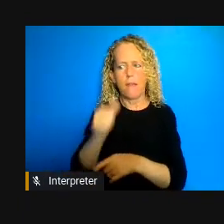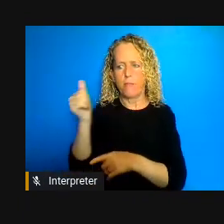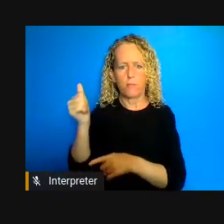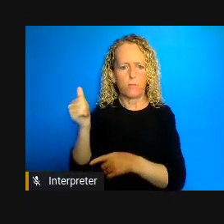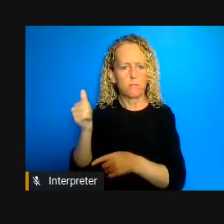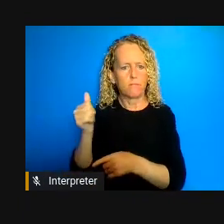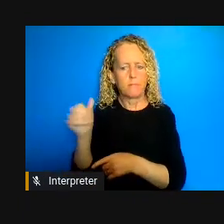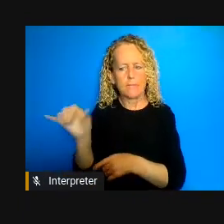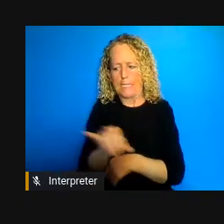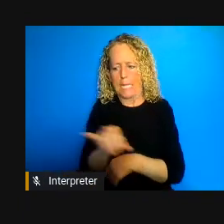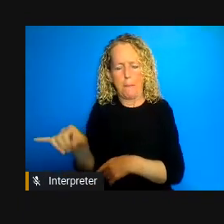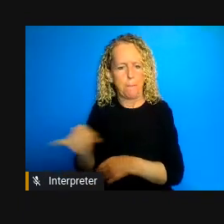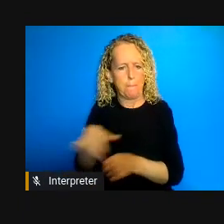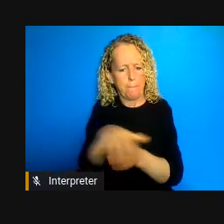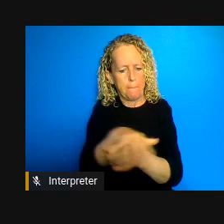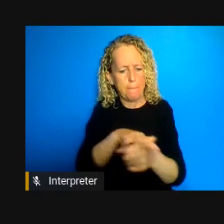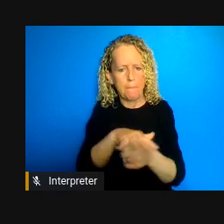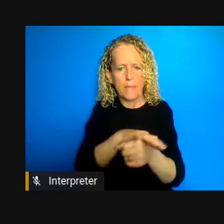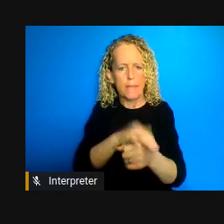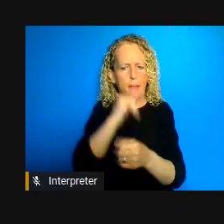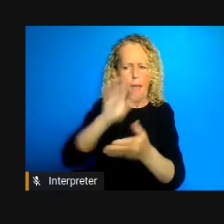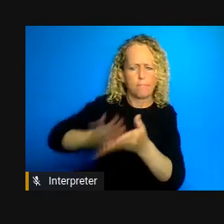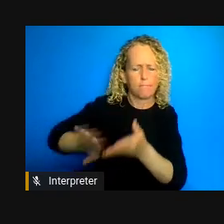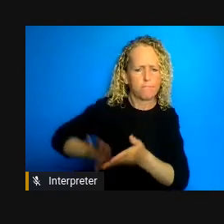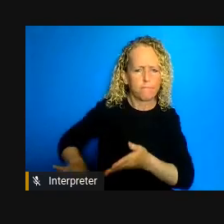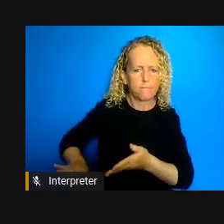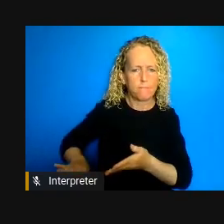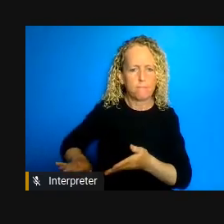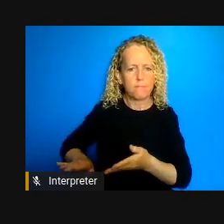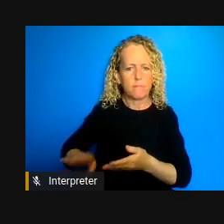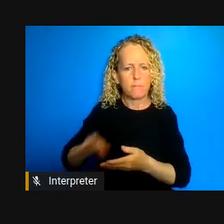that article that I just mentioned the only thing preventing the release of